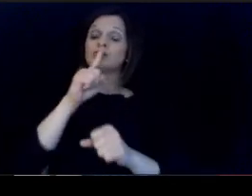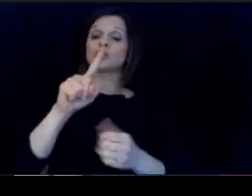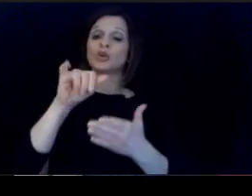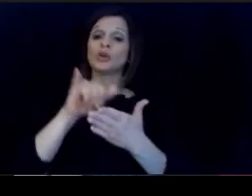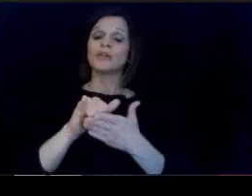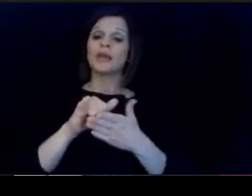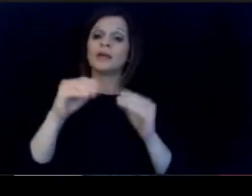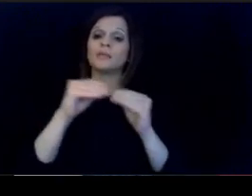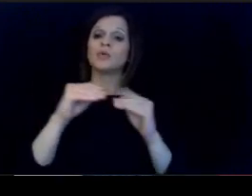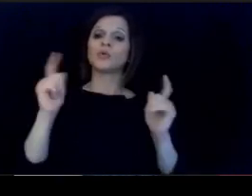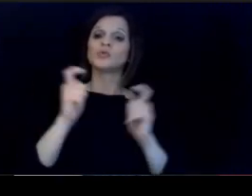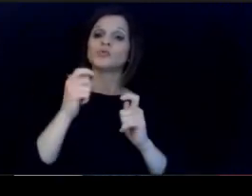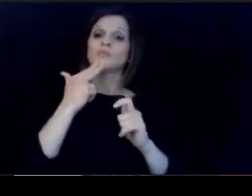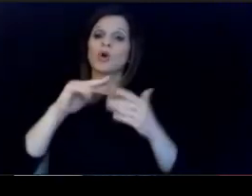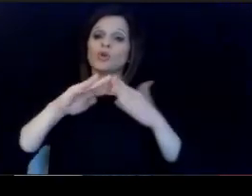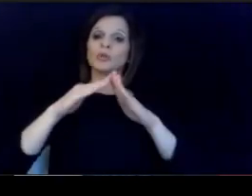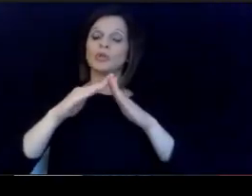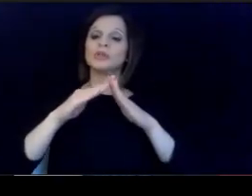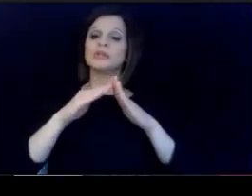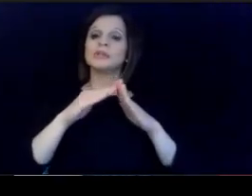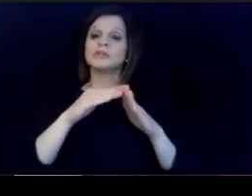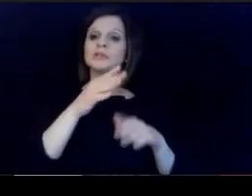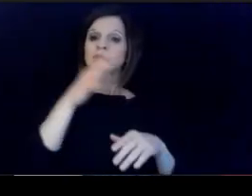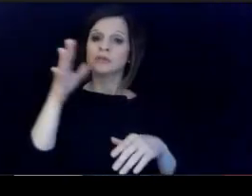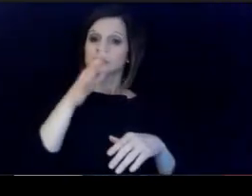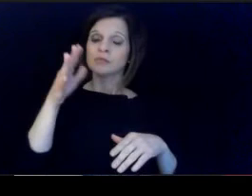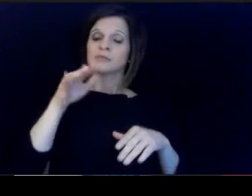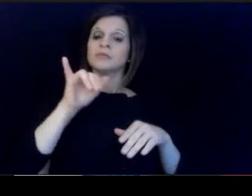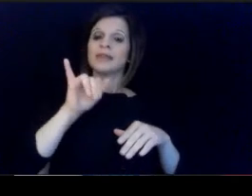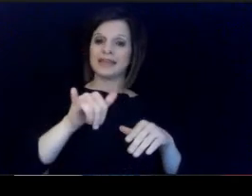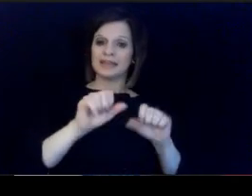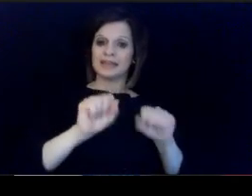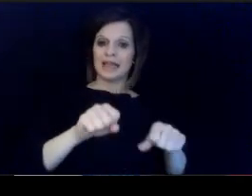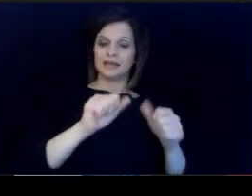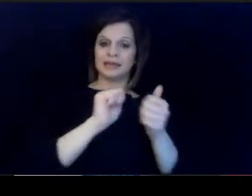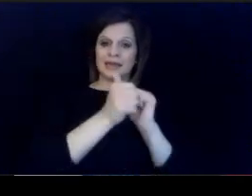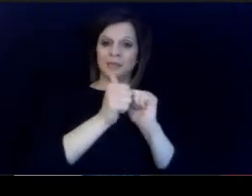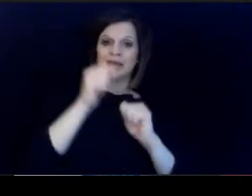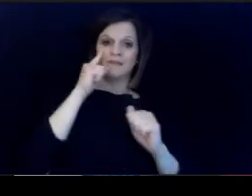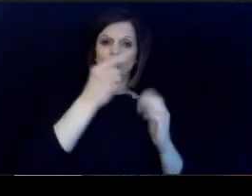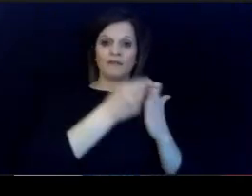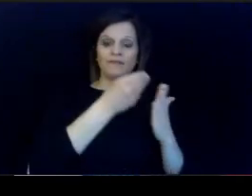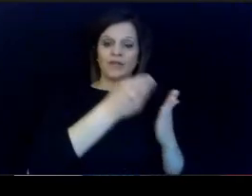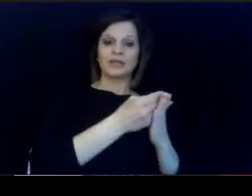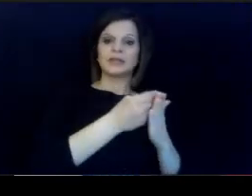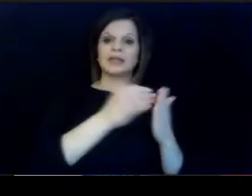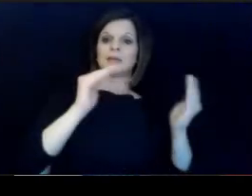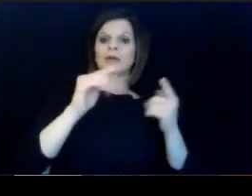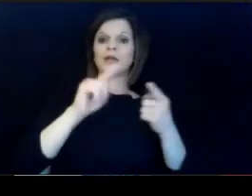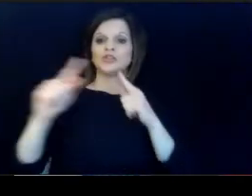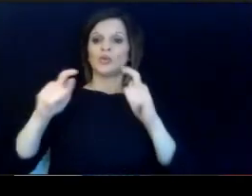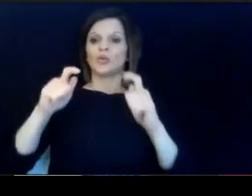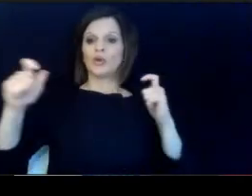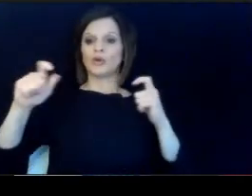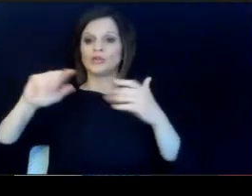are able to compete for the funding with larger. urban districts with huge demands for minority. teachers.